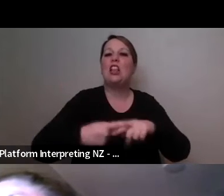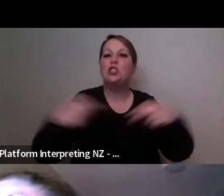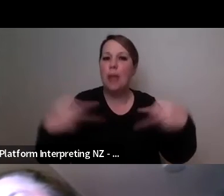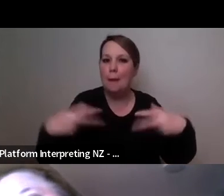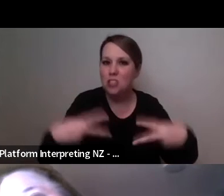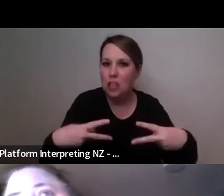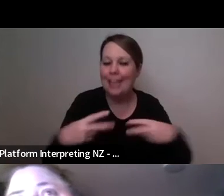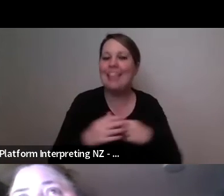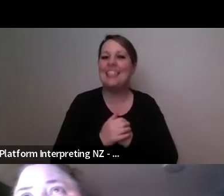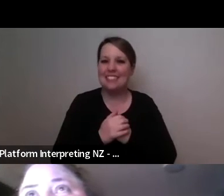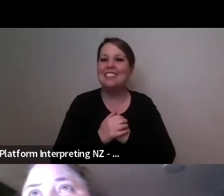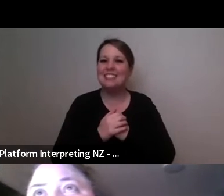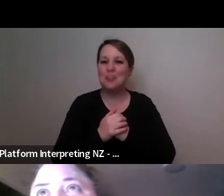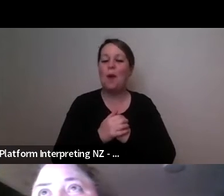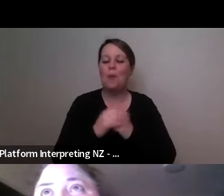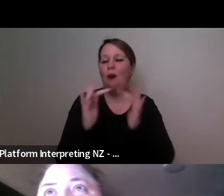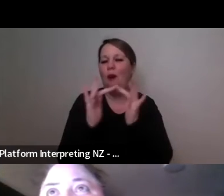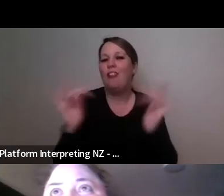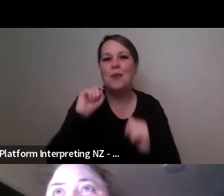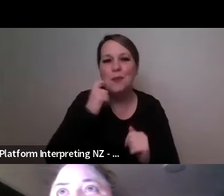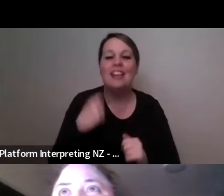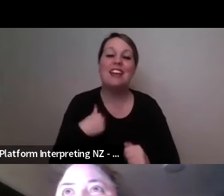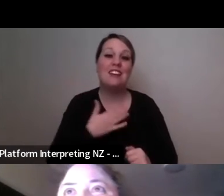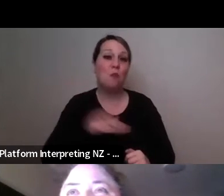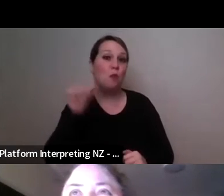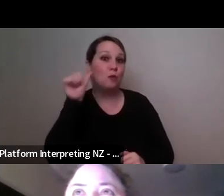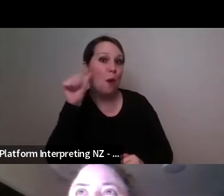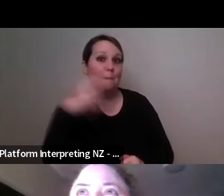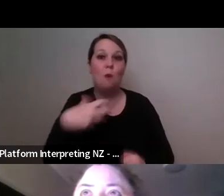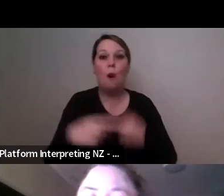you've seen here today um if you want to know more about Touch Compass you can always email me at